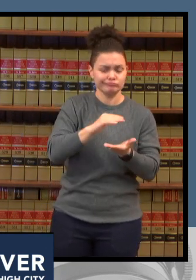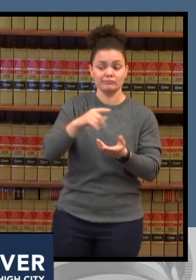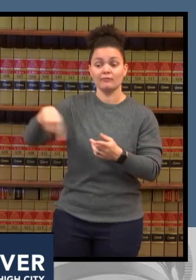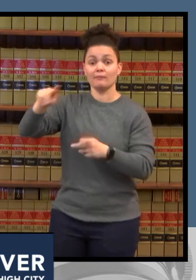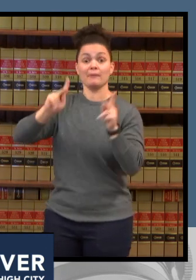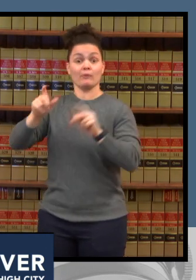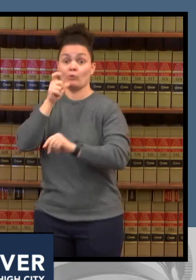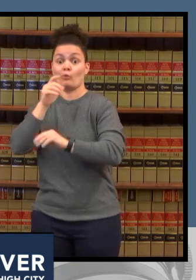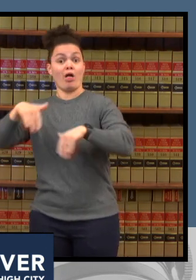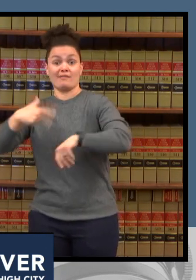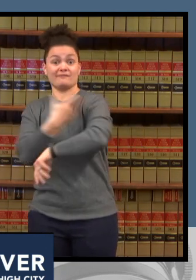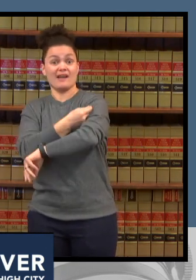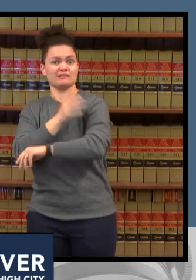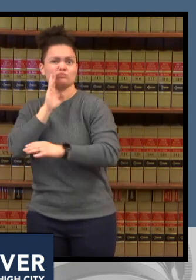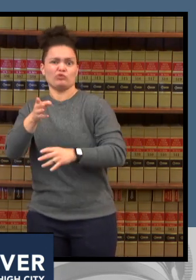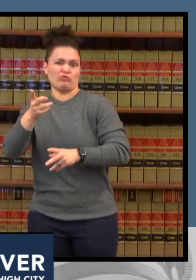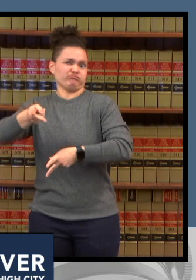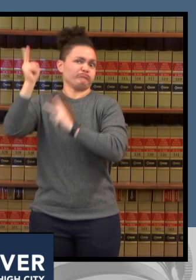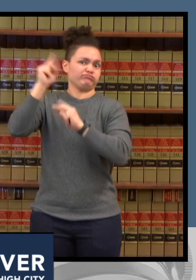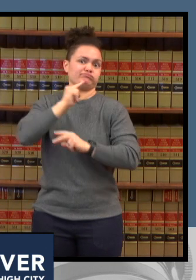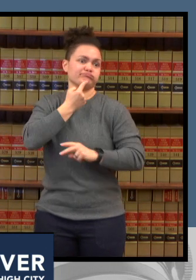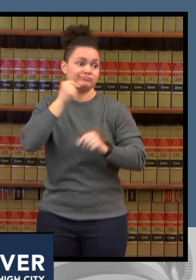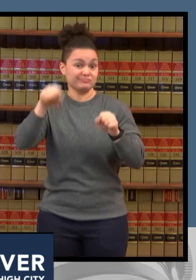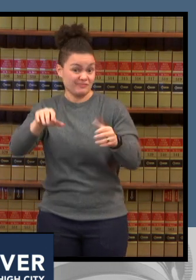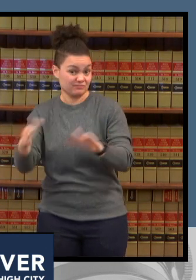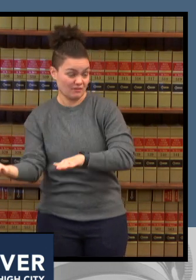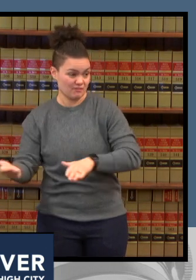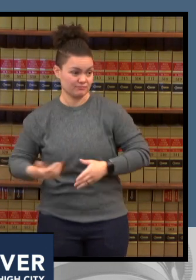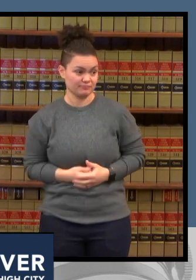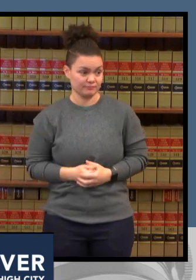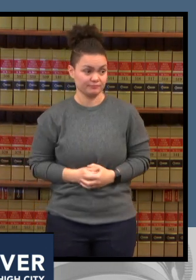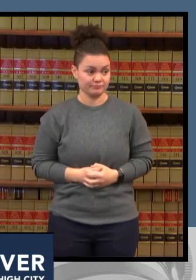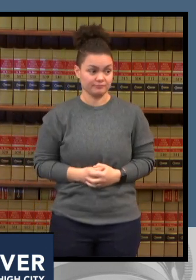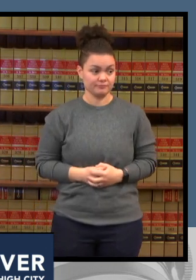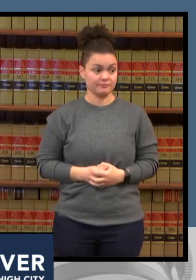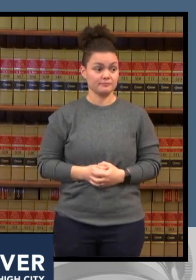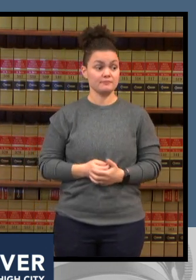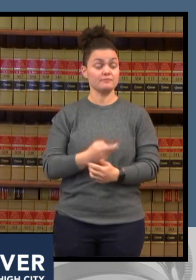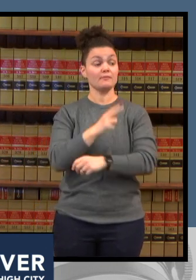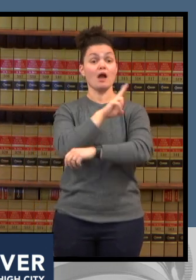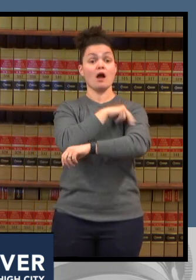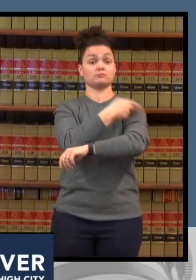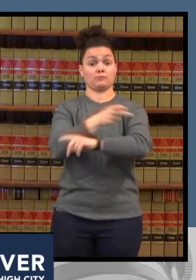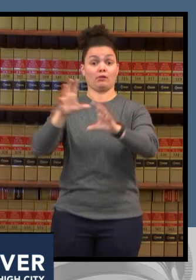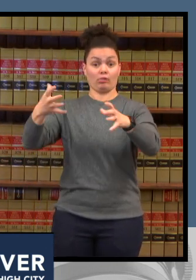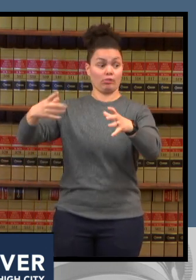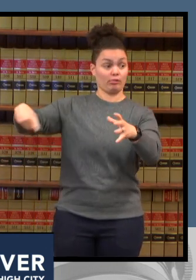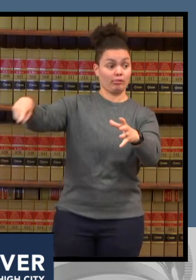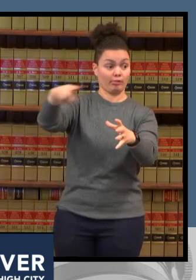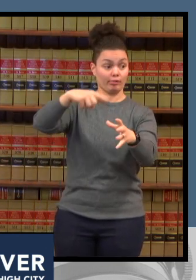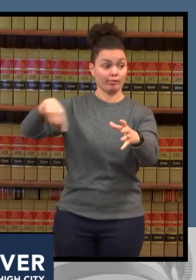struggling for their lives many on ventilators are people who have not gotten vaccinated yet